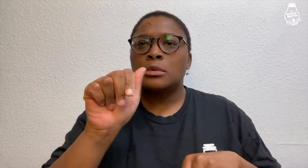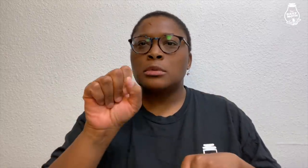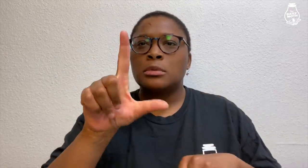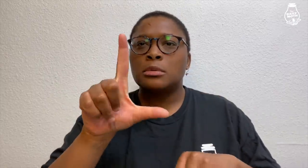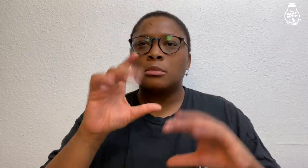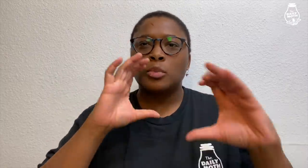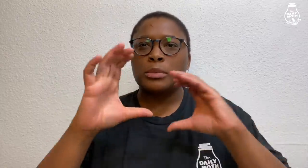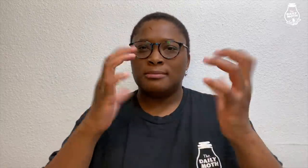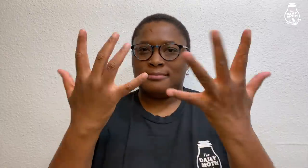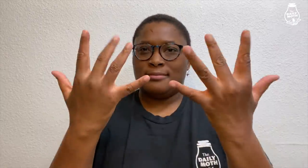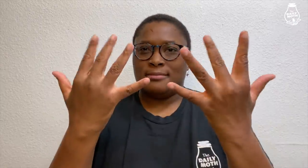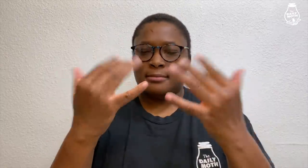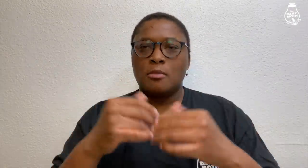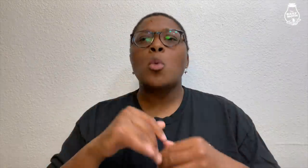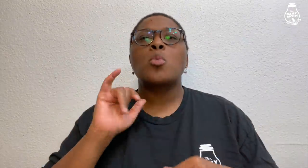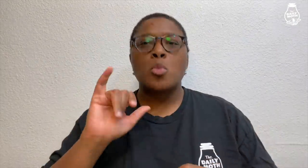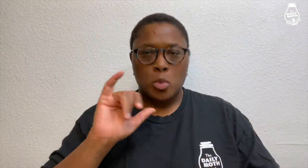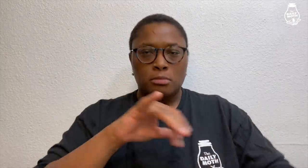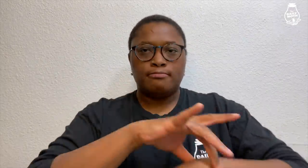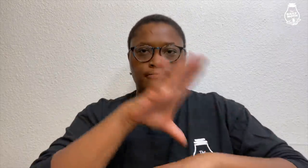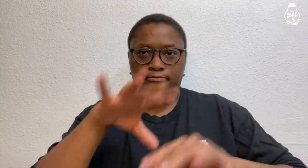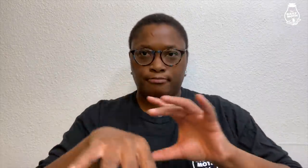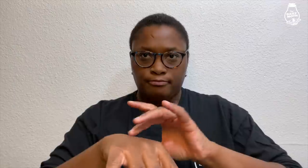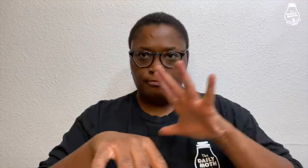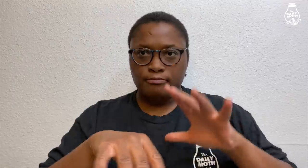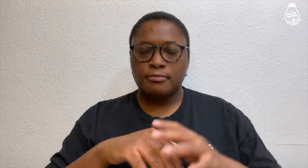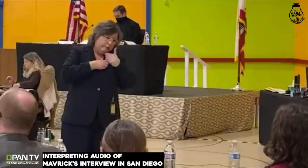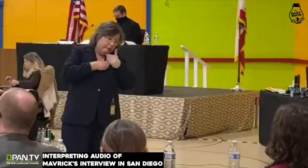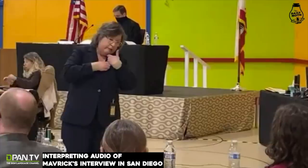so he can communicate with his hands in ASL. "Oh". His handcuffs are being taken off.